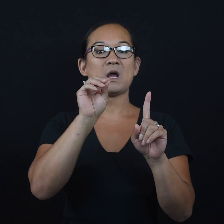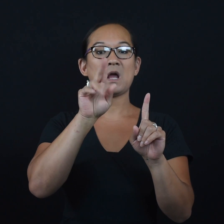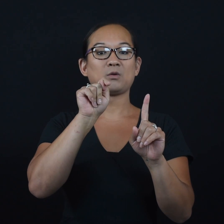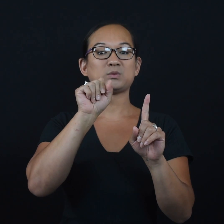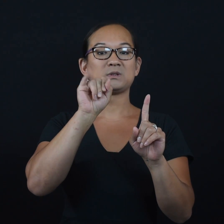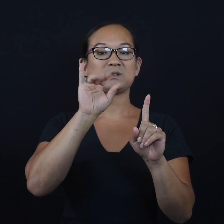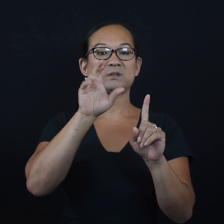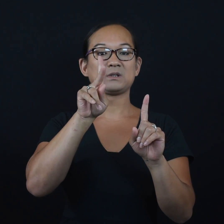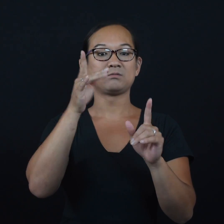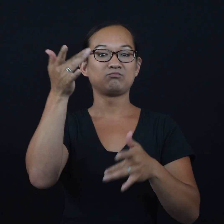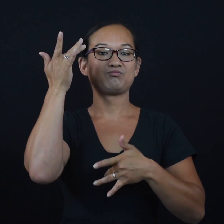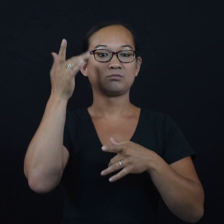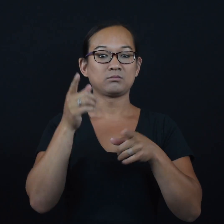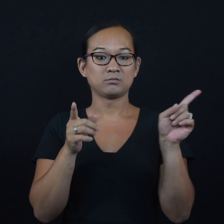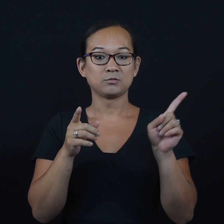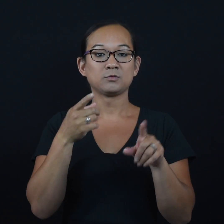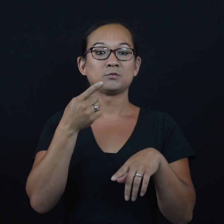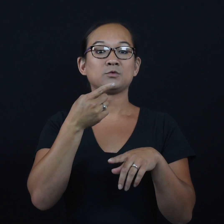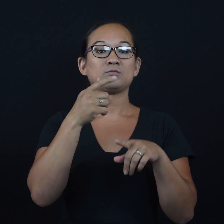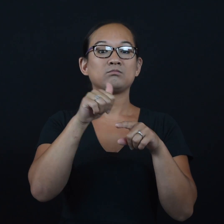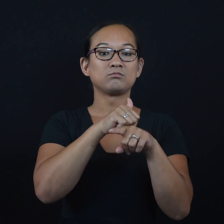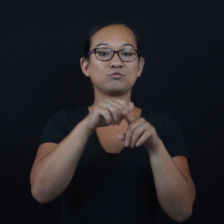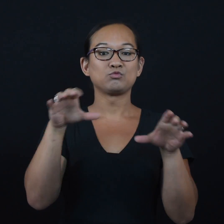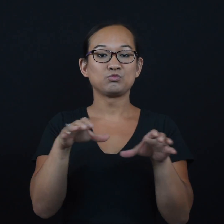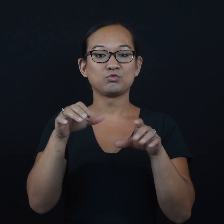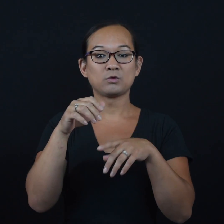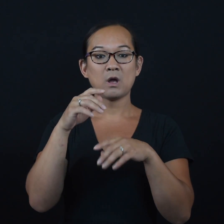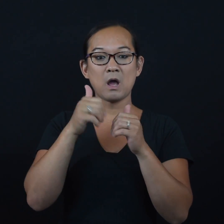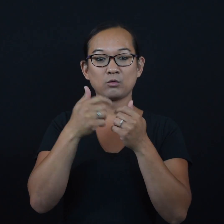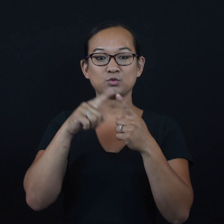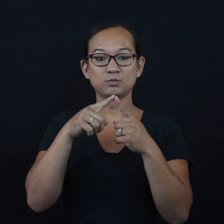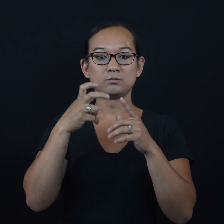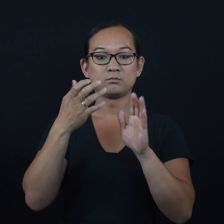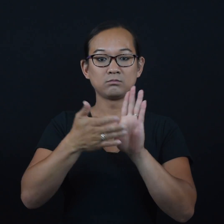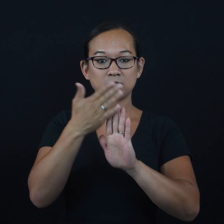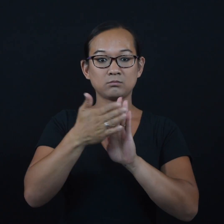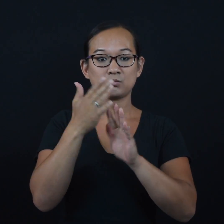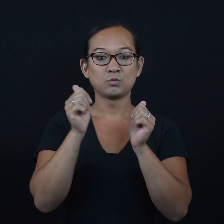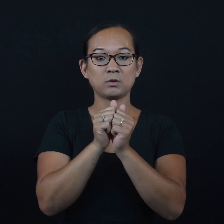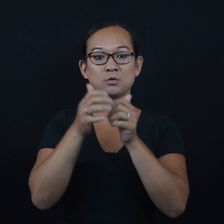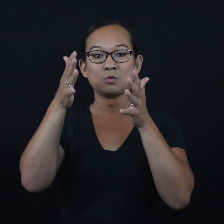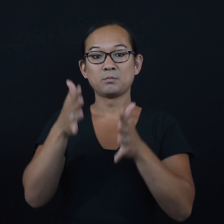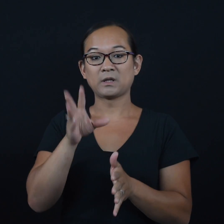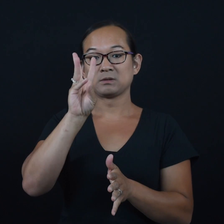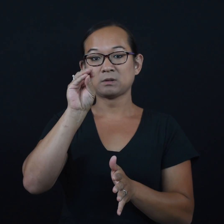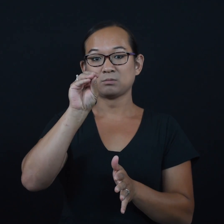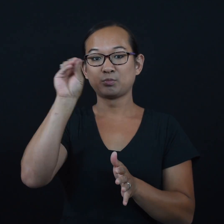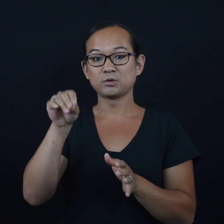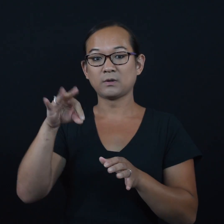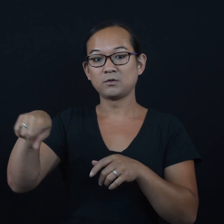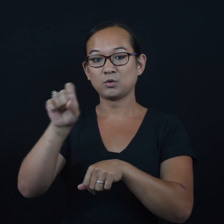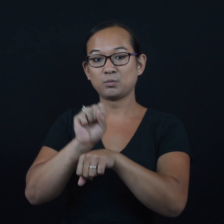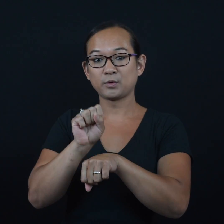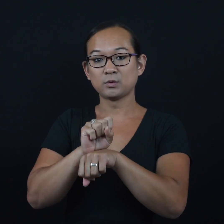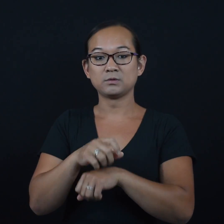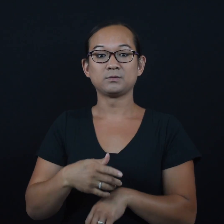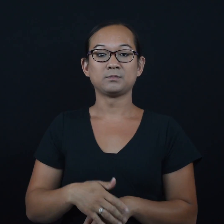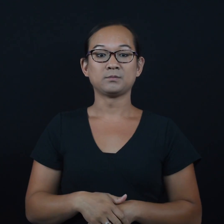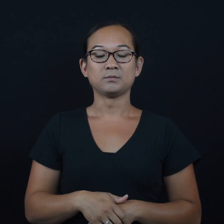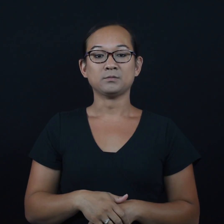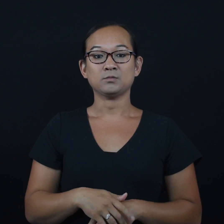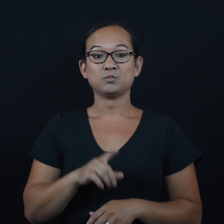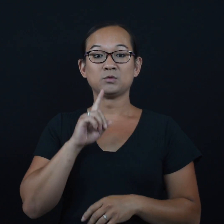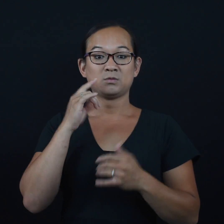and conducting a drill on how to maintain operations with the remaining 60% of employees.